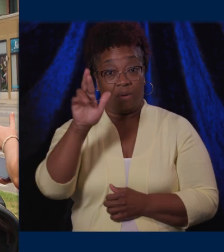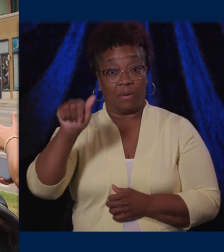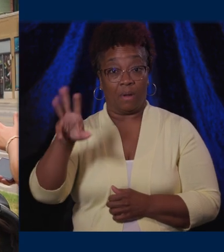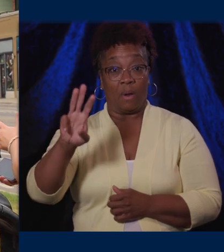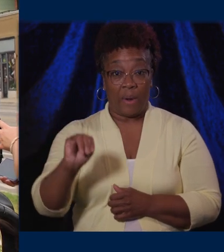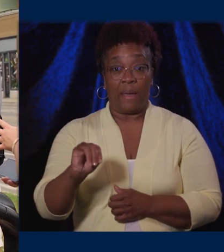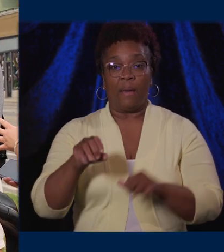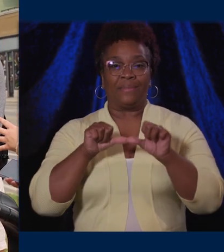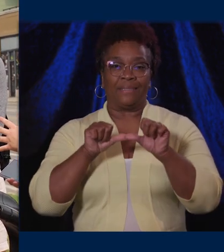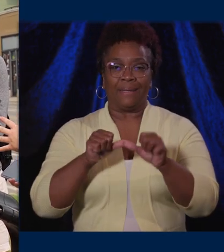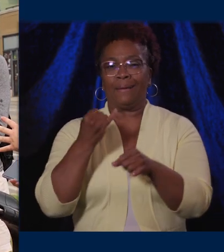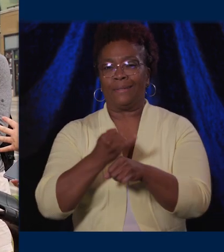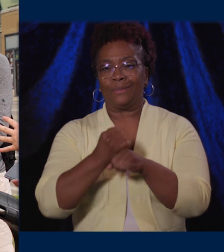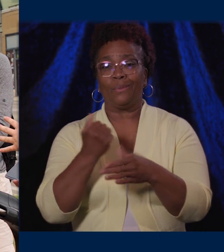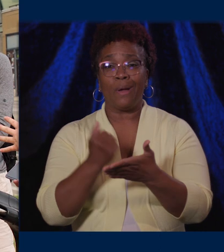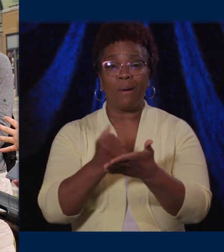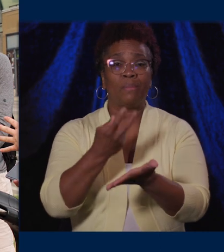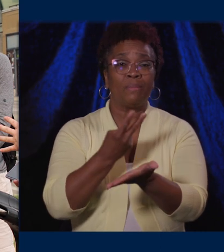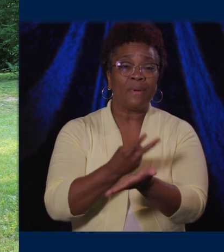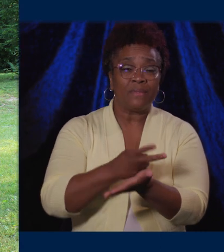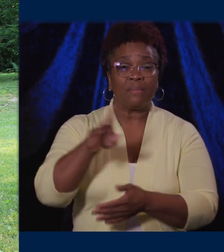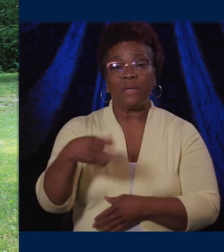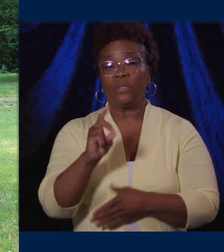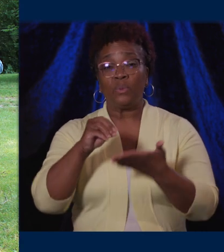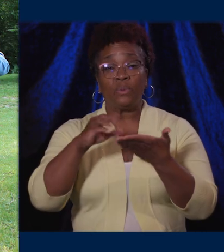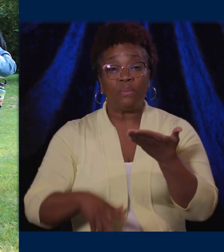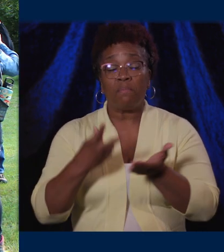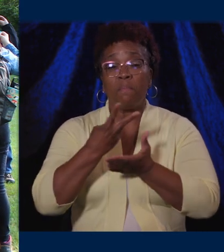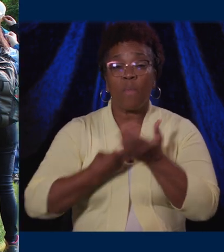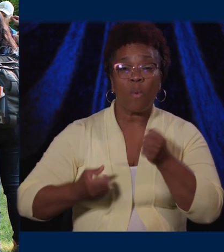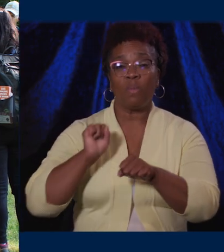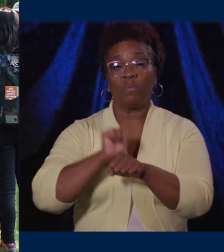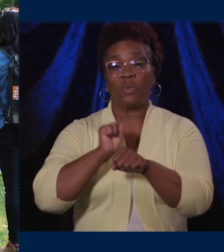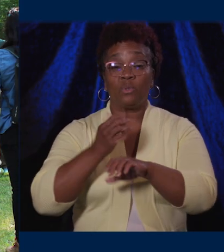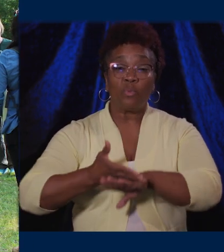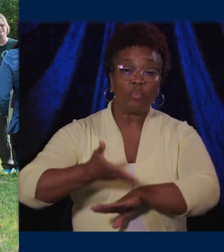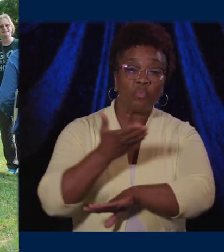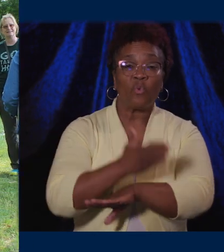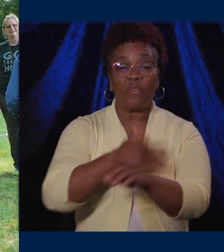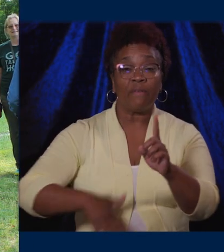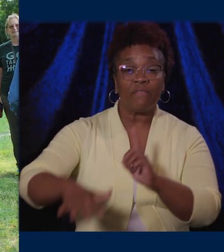Holland, Grand Haven, and other communities that are setting the climate-action bar for our state.